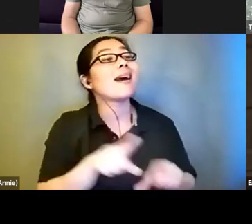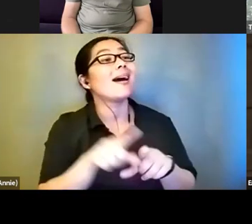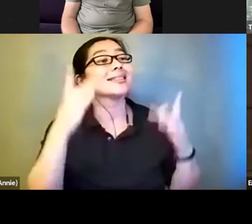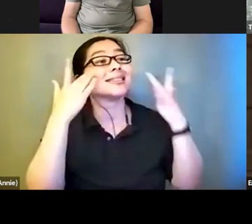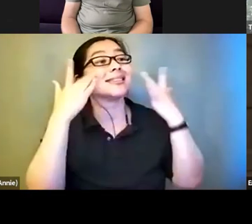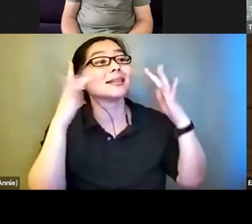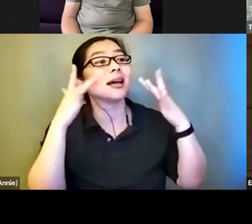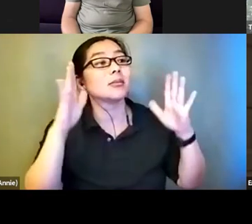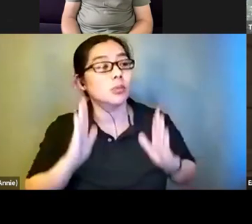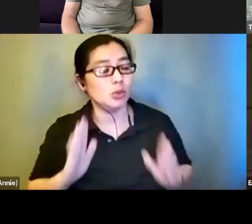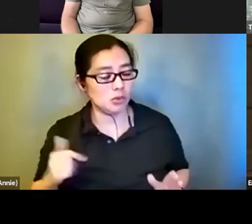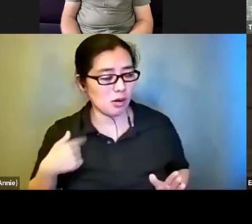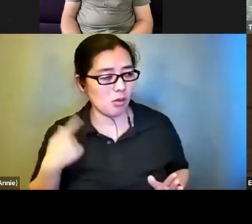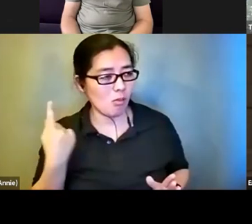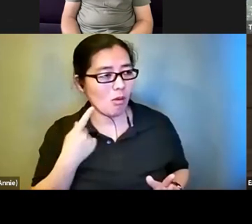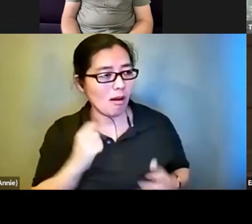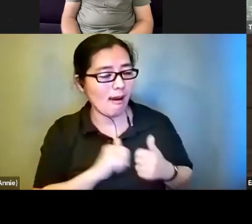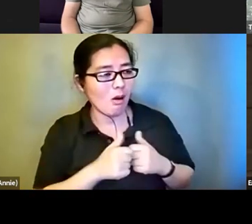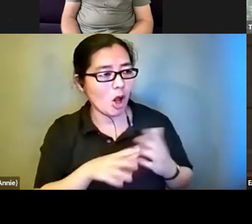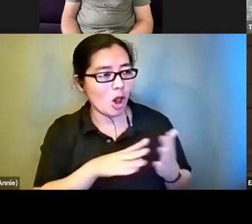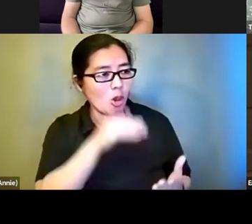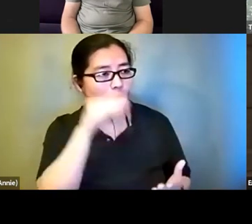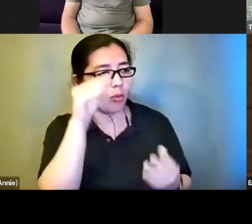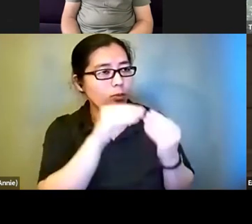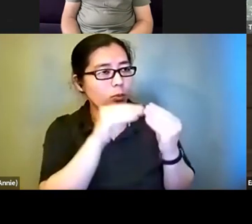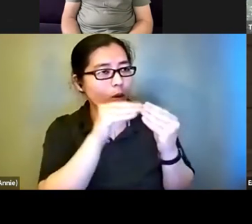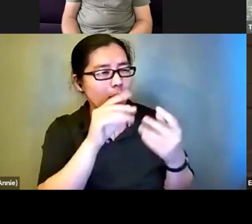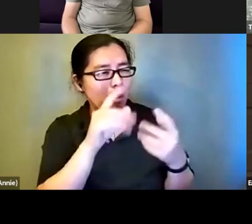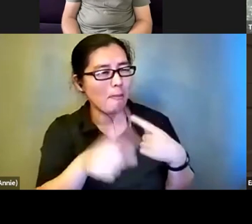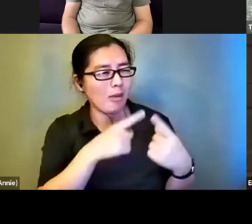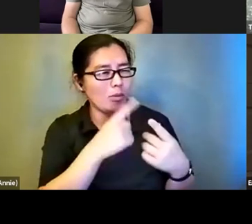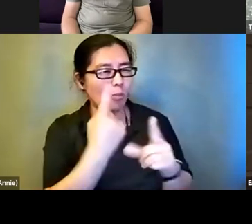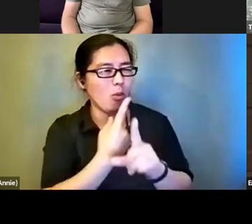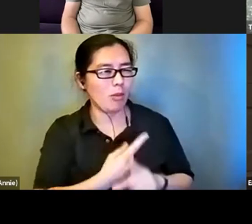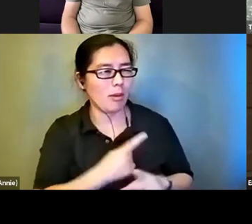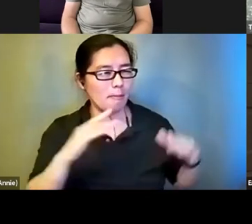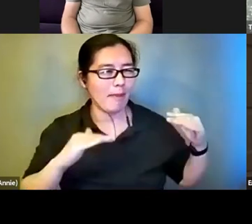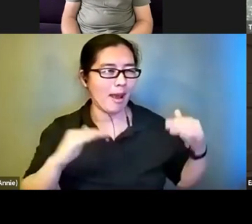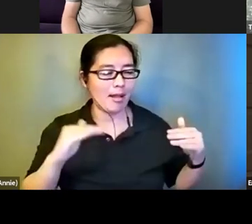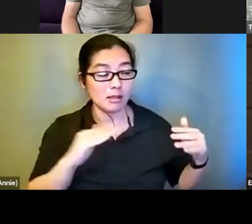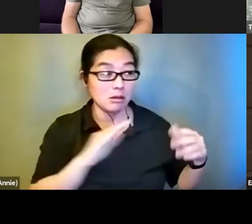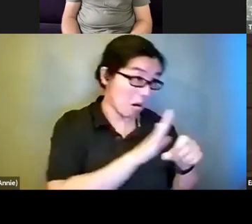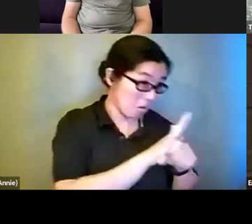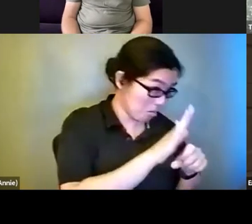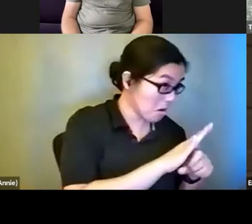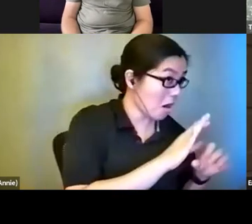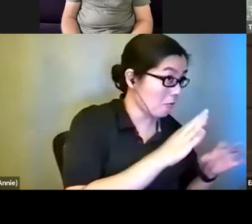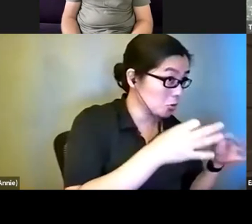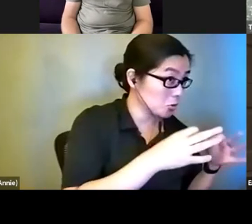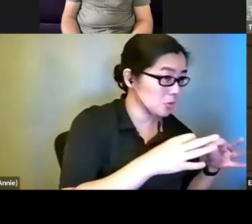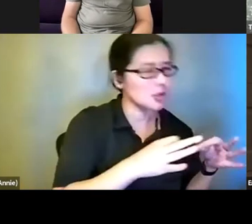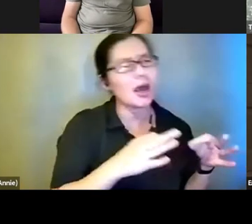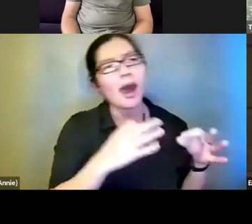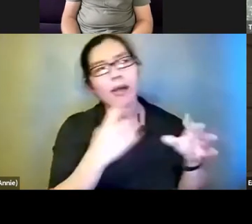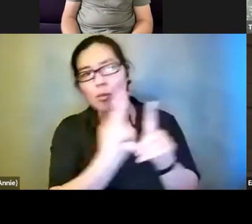how I can learn more about the right balance between enough description and the right kind of description versus too